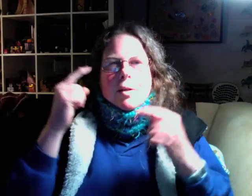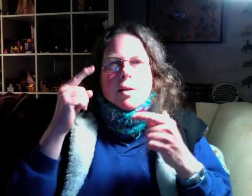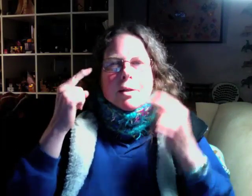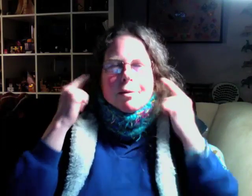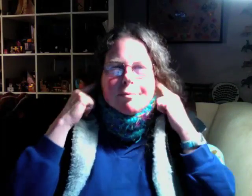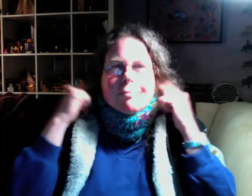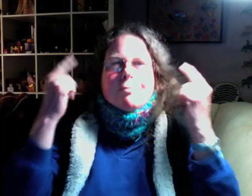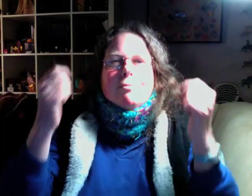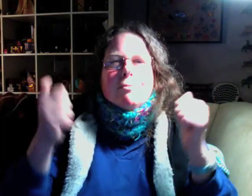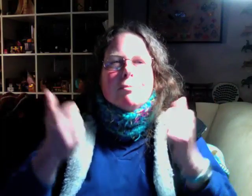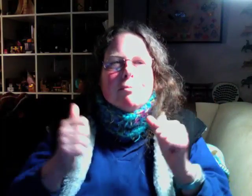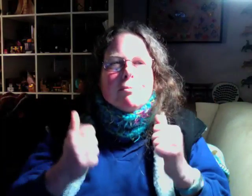0:00:08.8 70 Hi, My name is Deb. I grew up hard of hearing, then gradually lost more hearing.